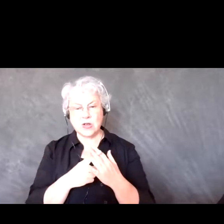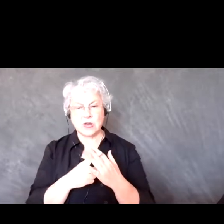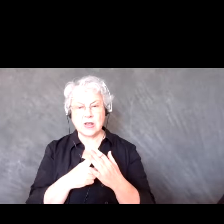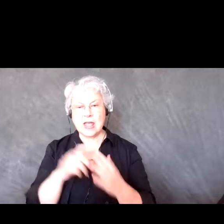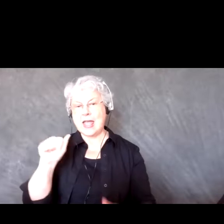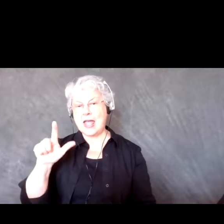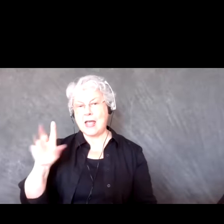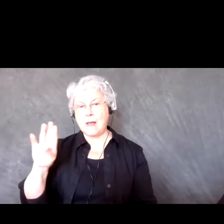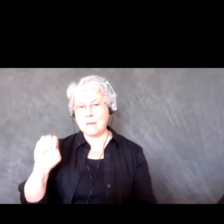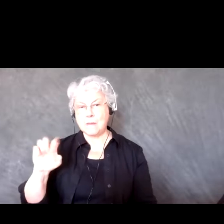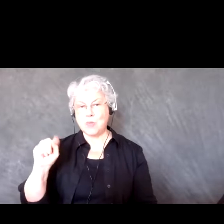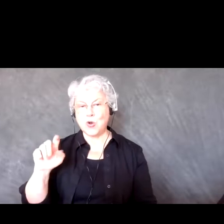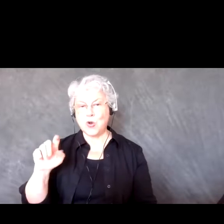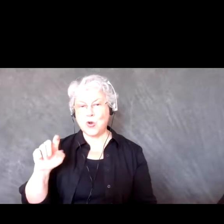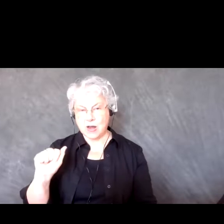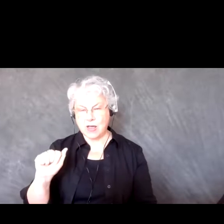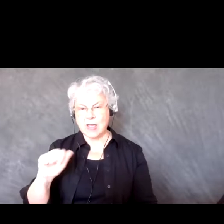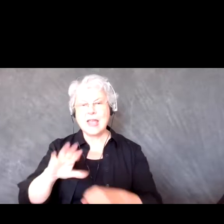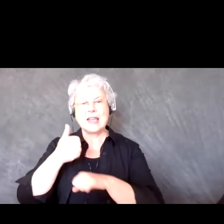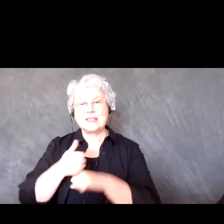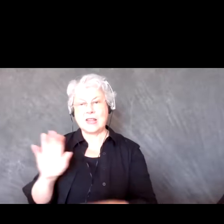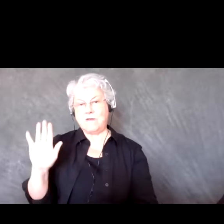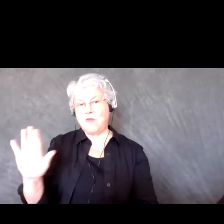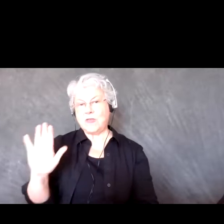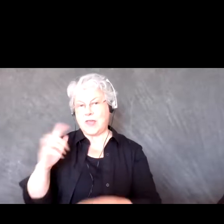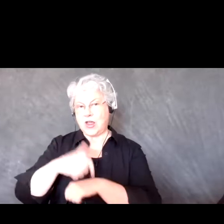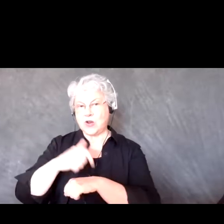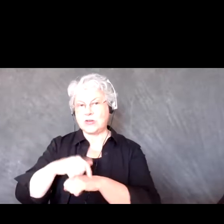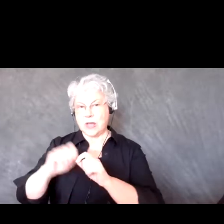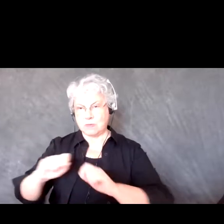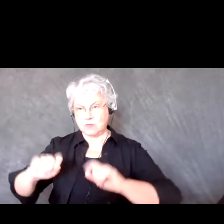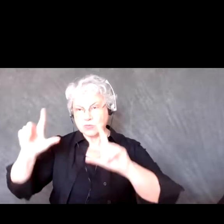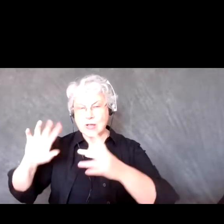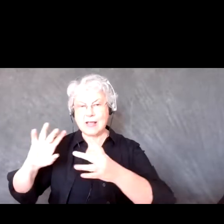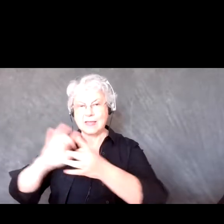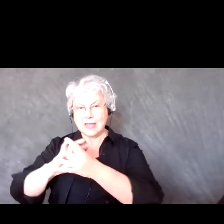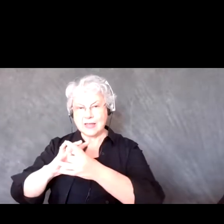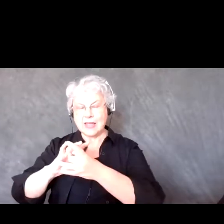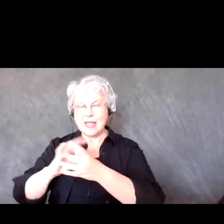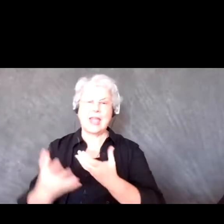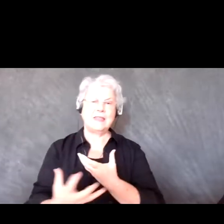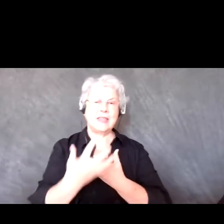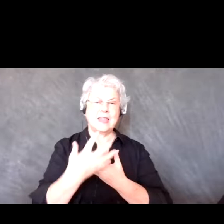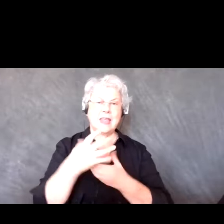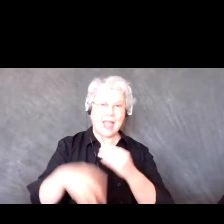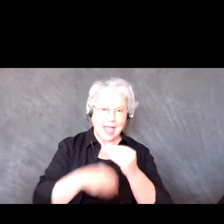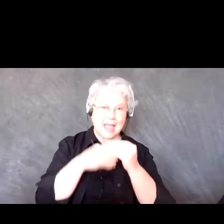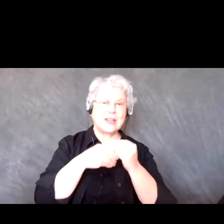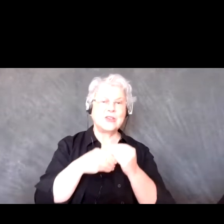you set the Zoom links set it to the Alberta time zone and then put it in your own personal calendar